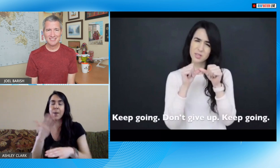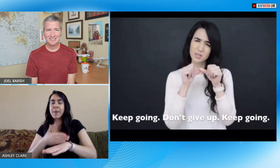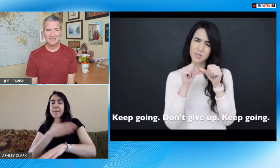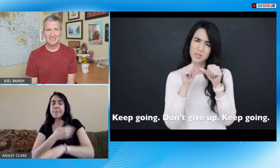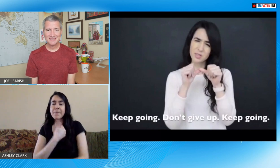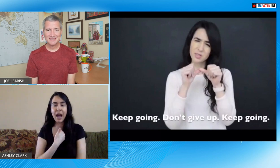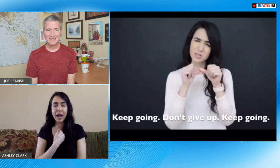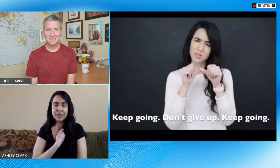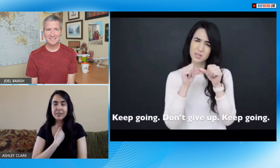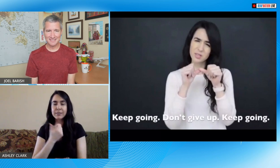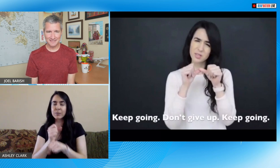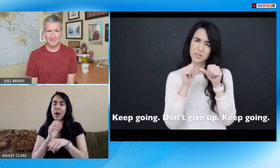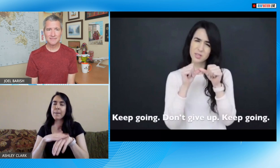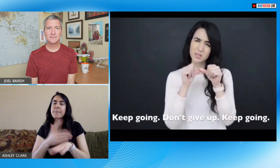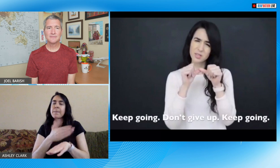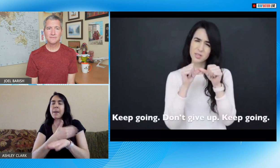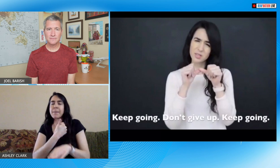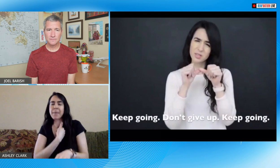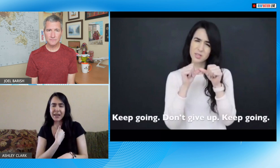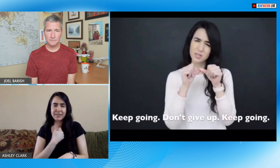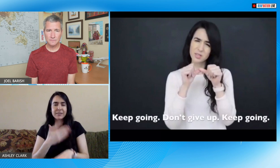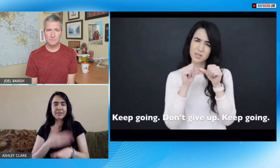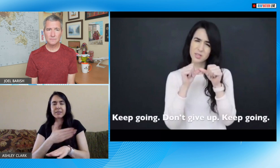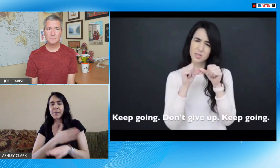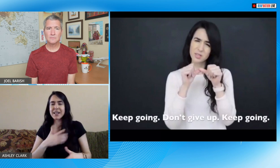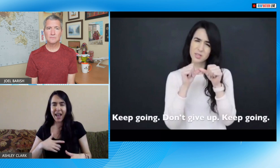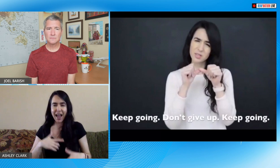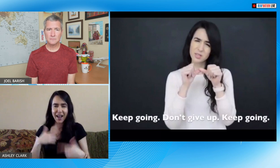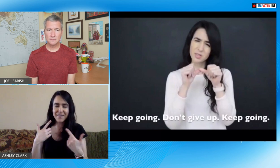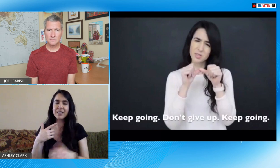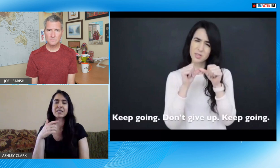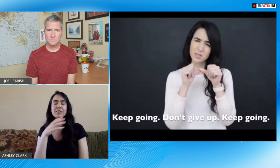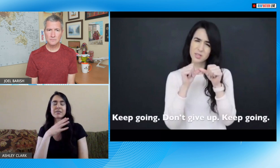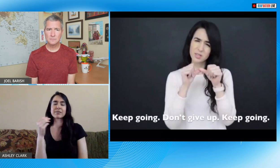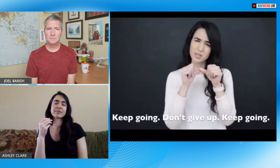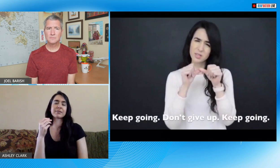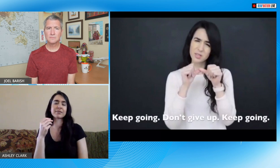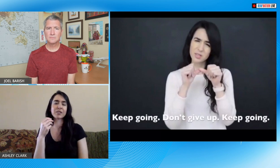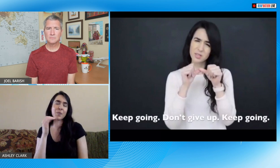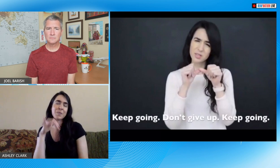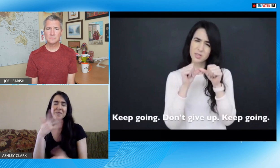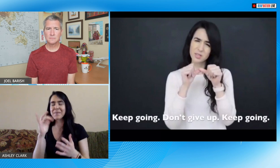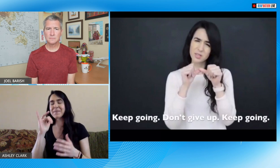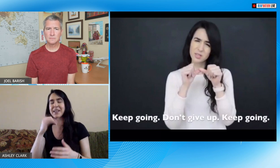something a video I posted about working on some self-improvement and bettering